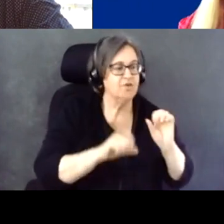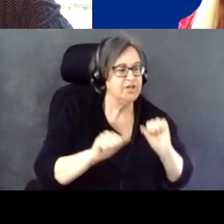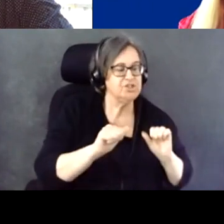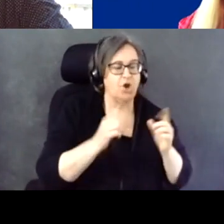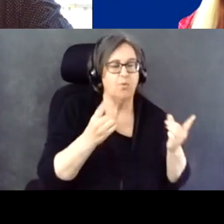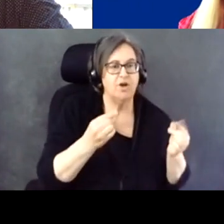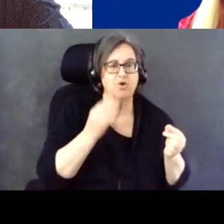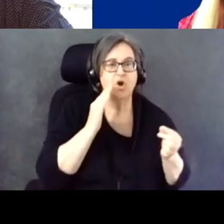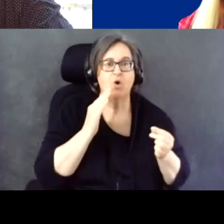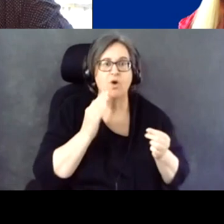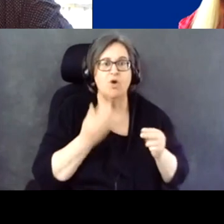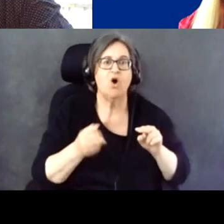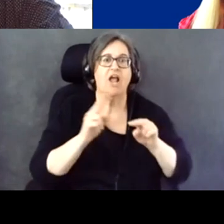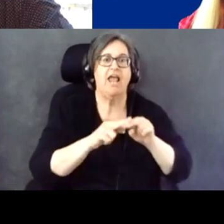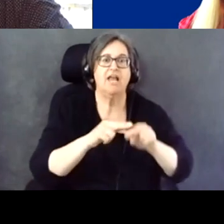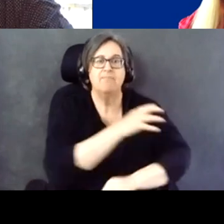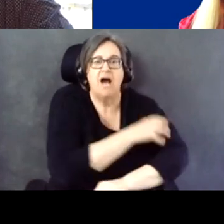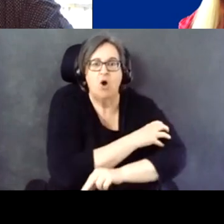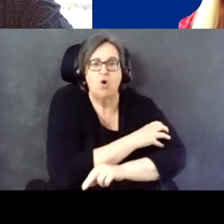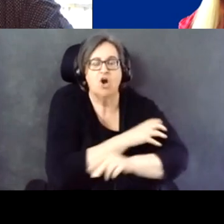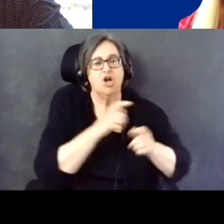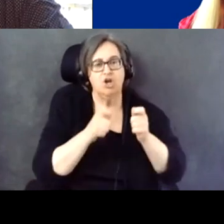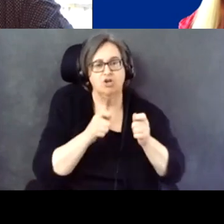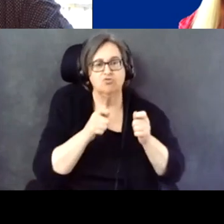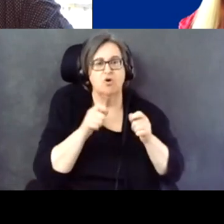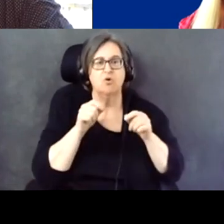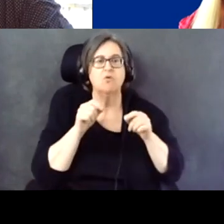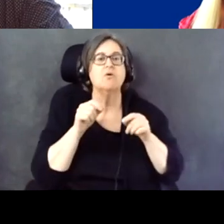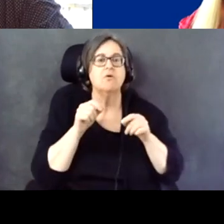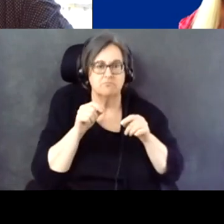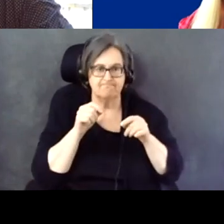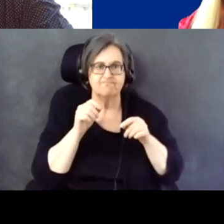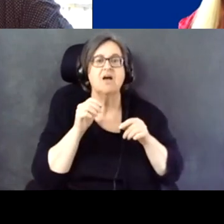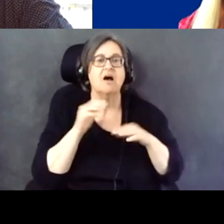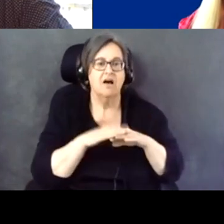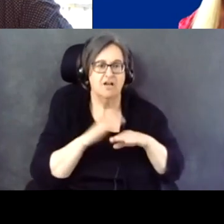power and control over our lives. I like that.